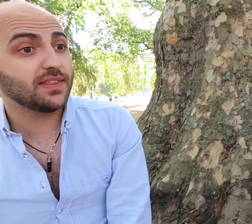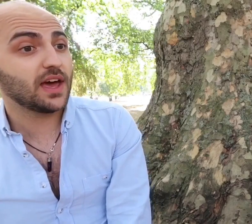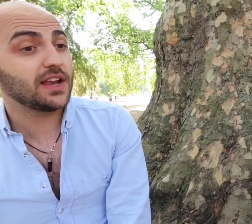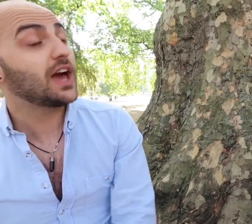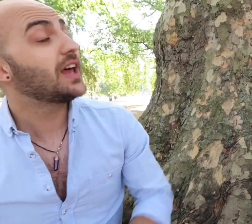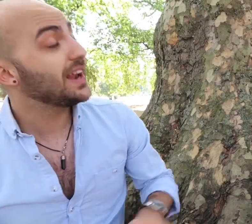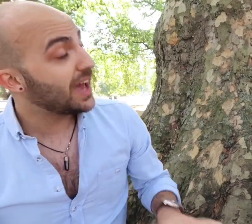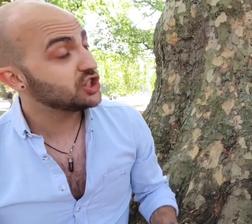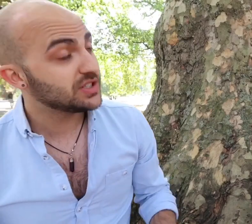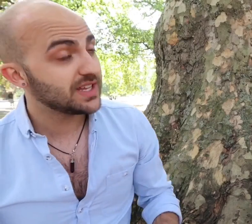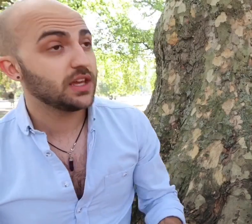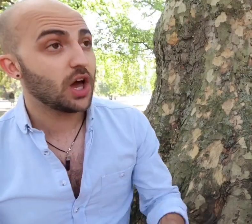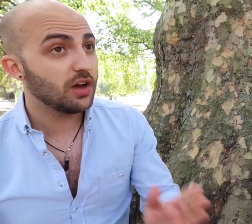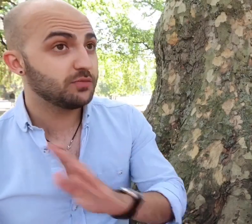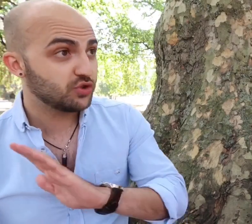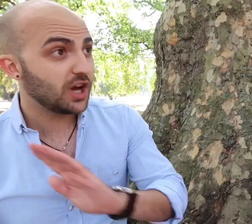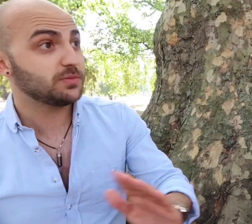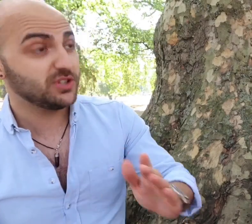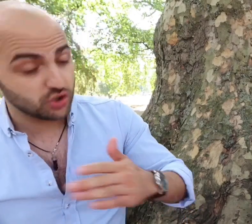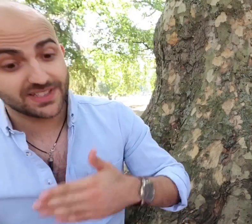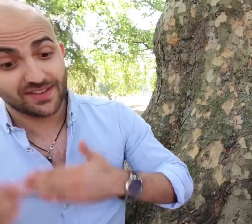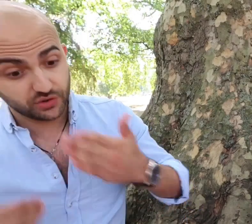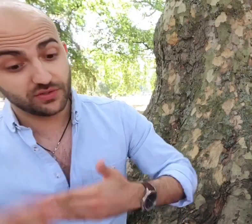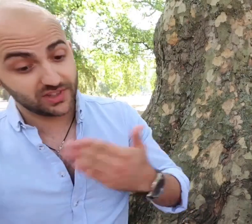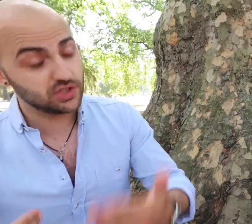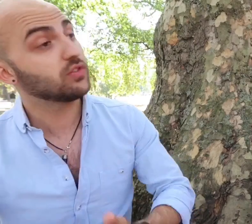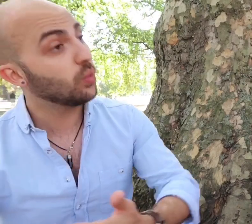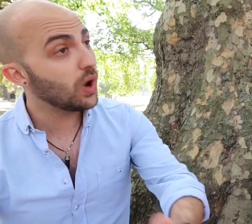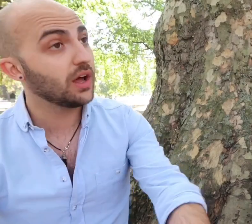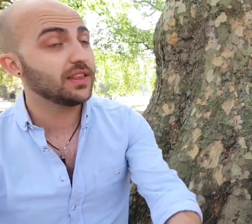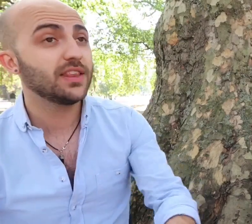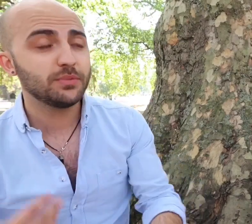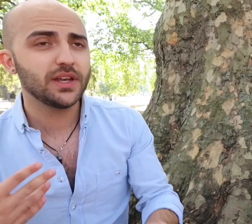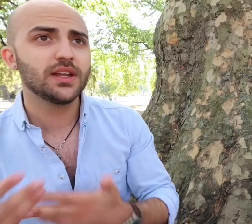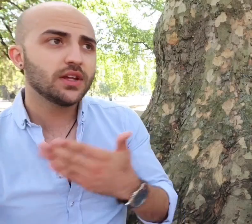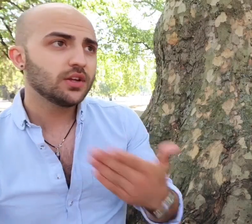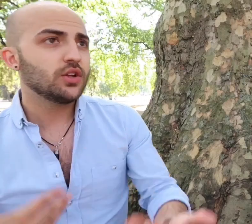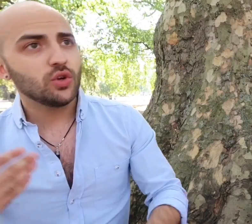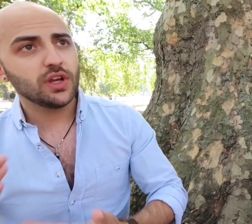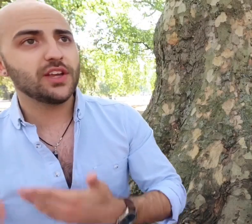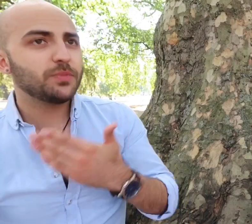and and I should say I've been trying to have this conversation for a while it's